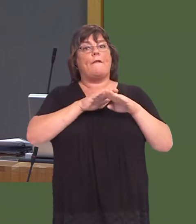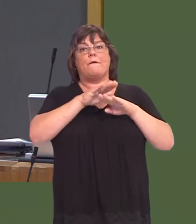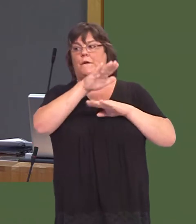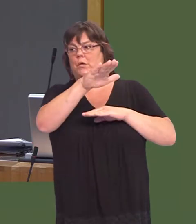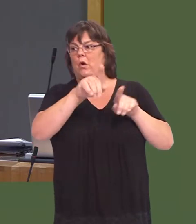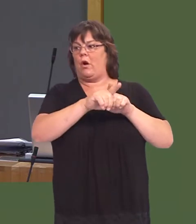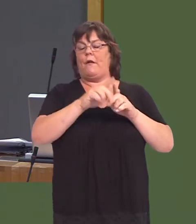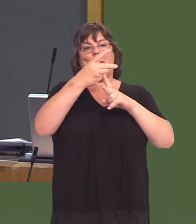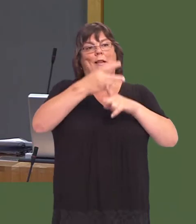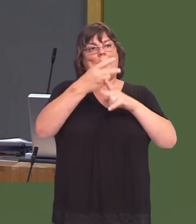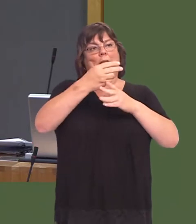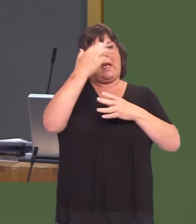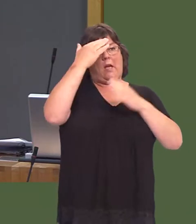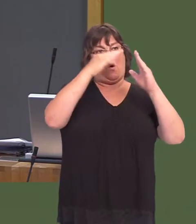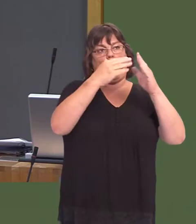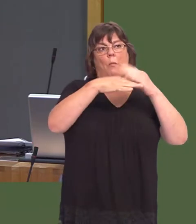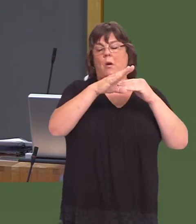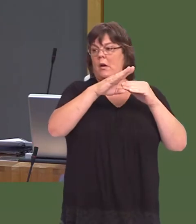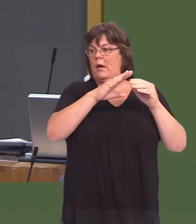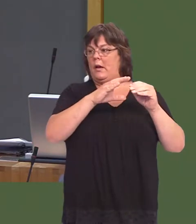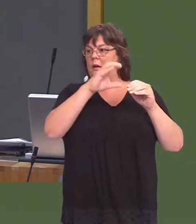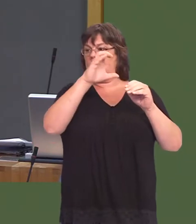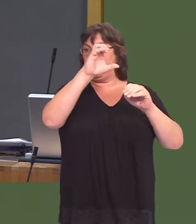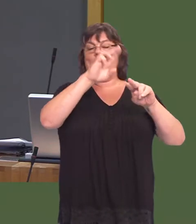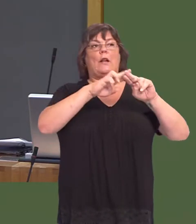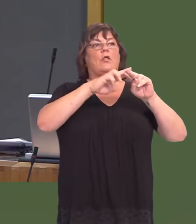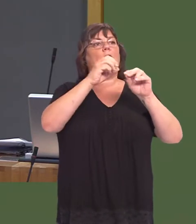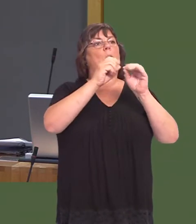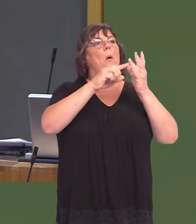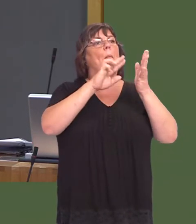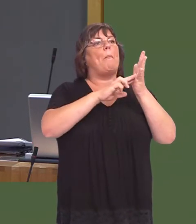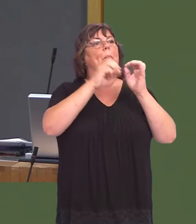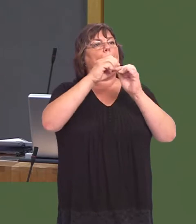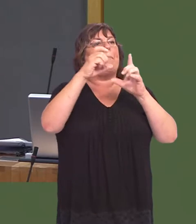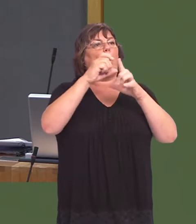Bodlondeb care home in Aberystwyth, which serves north Ceredigion, and mid Wales to an extent.